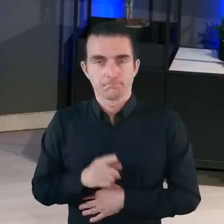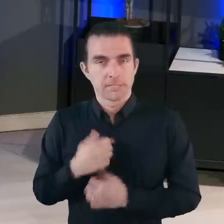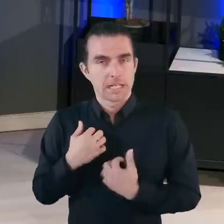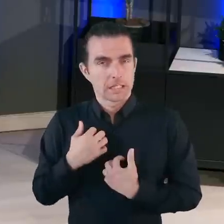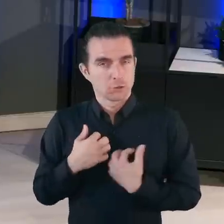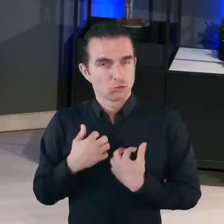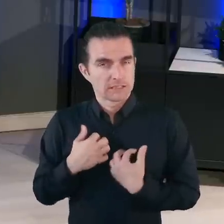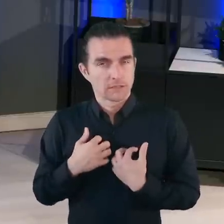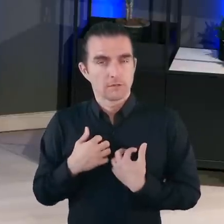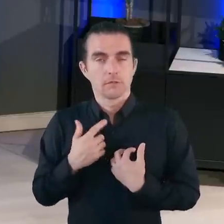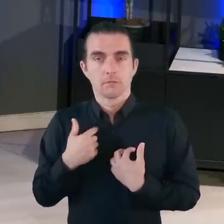Interestingly,